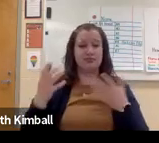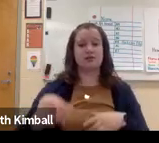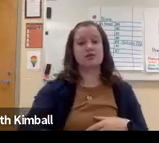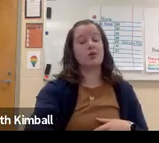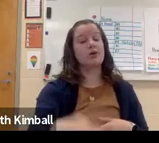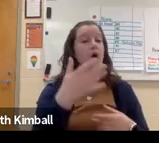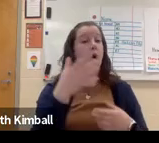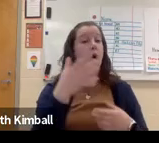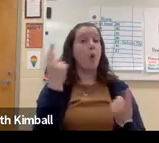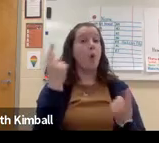It varies.